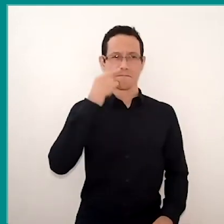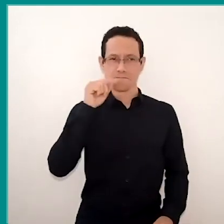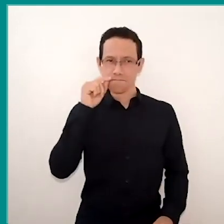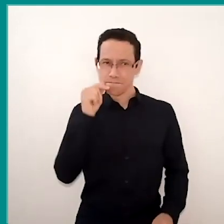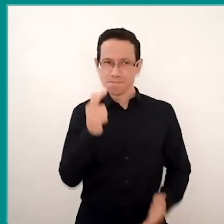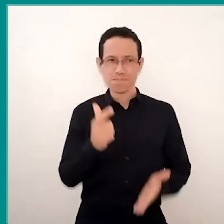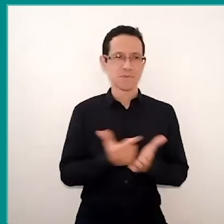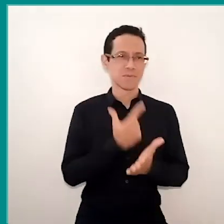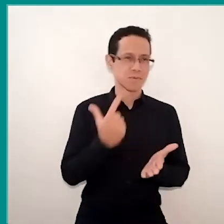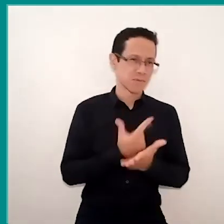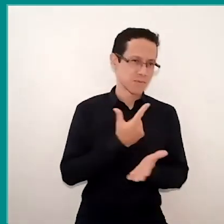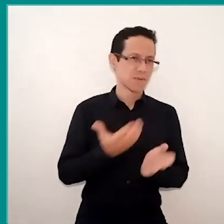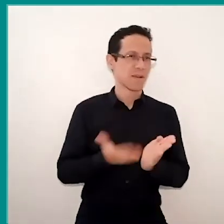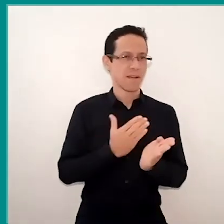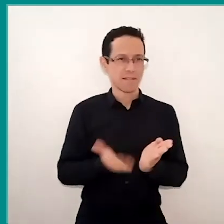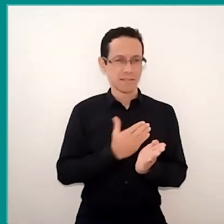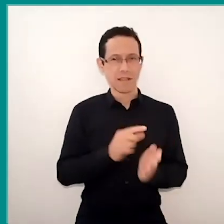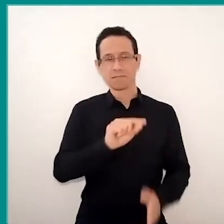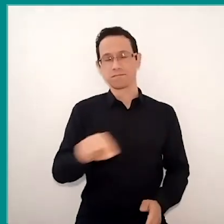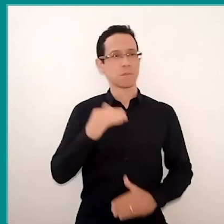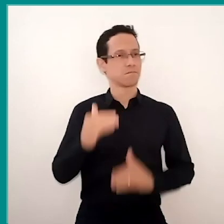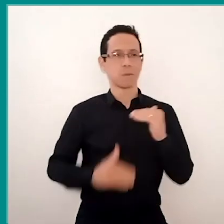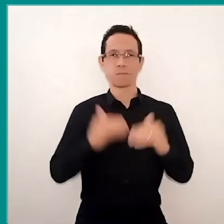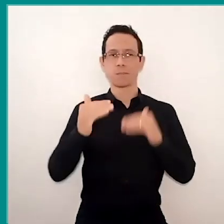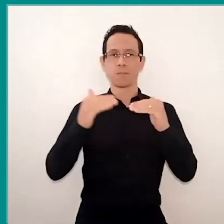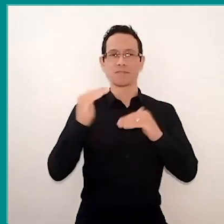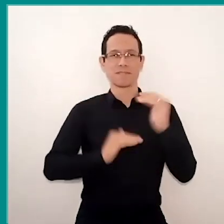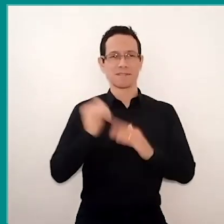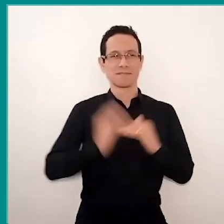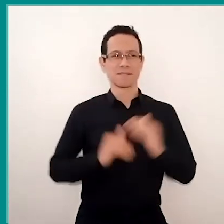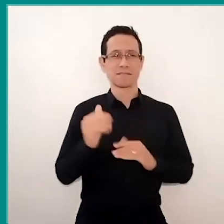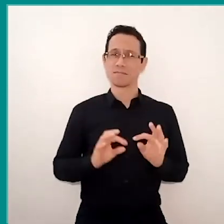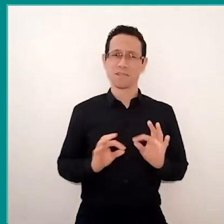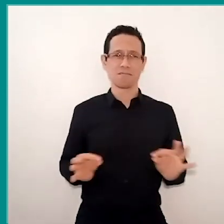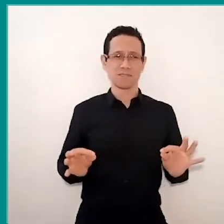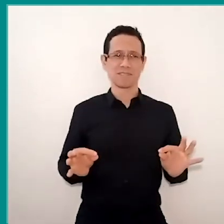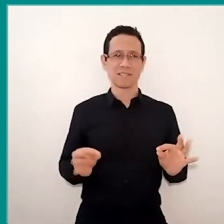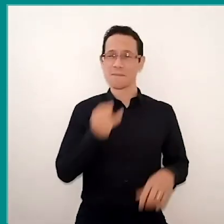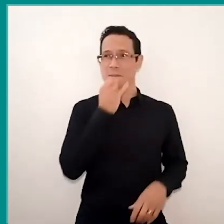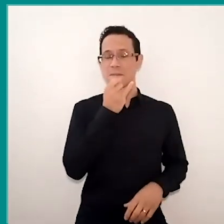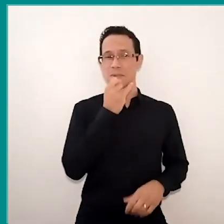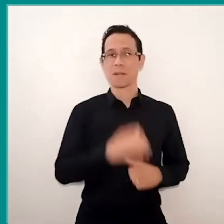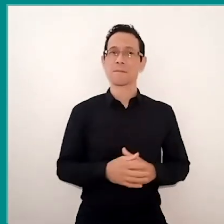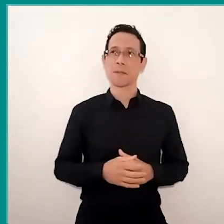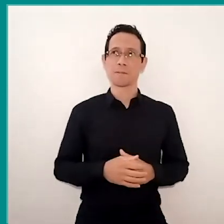things for children could develop actions, and very simple actions, for example, a paper toy printed in bond paper,